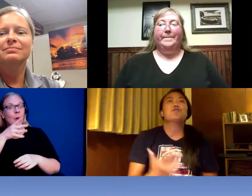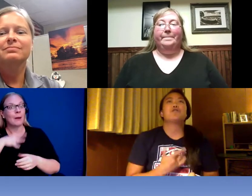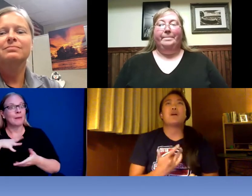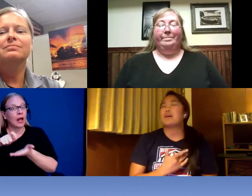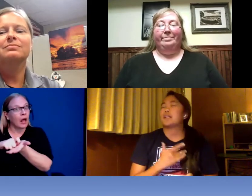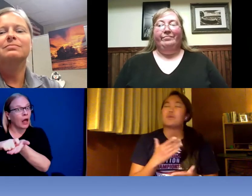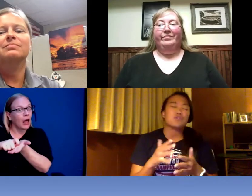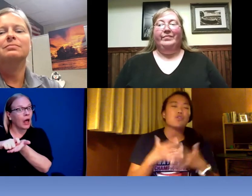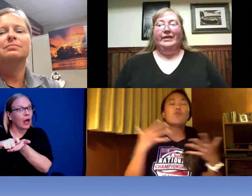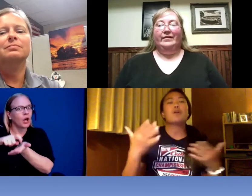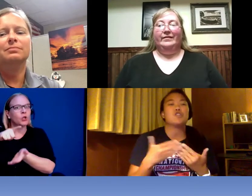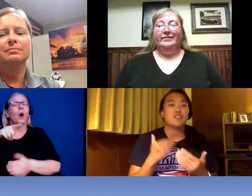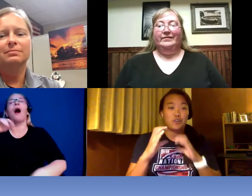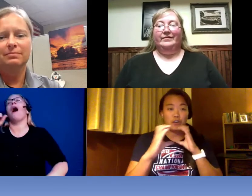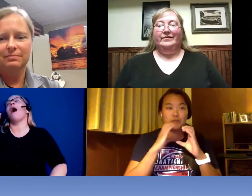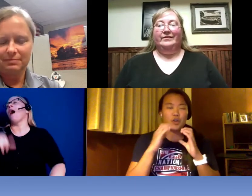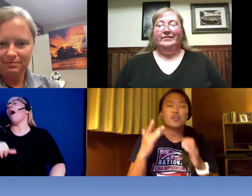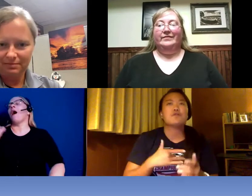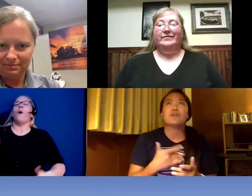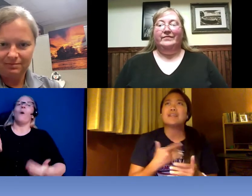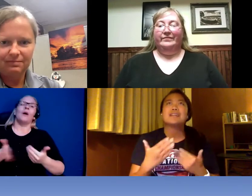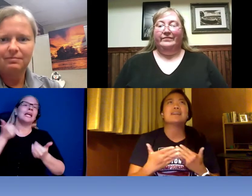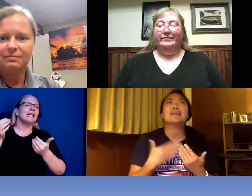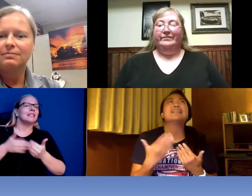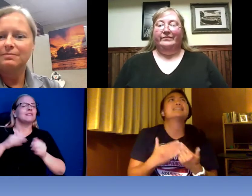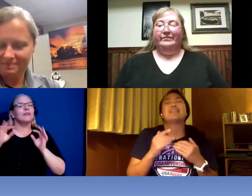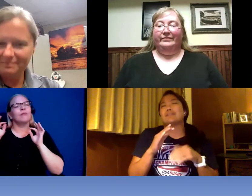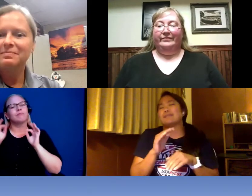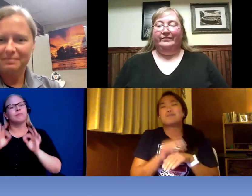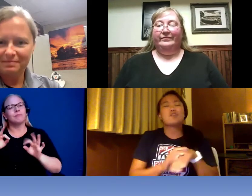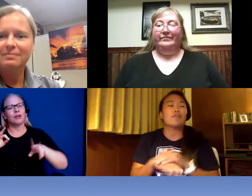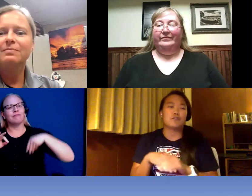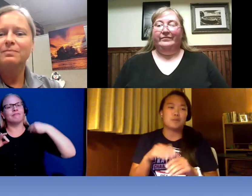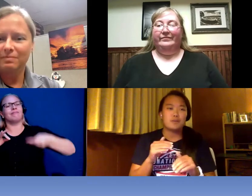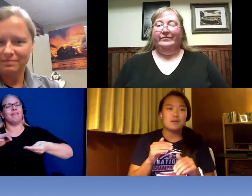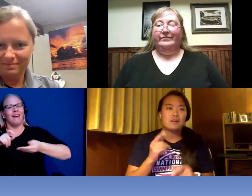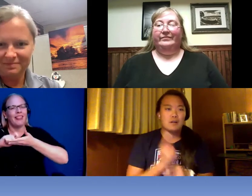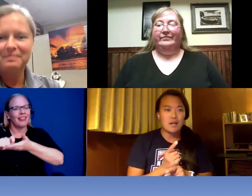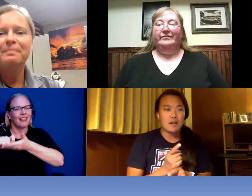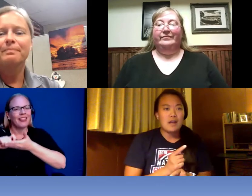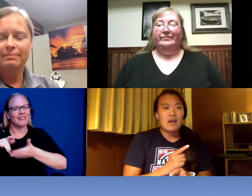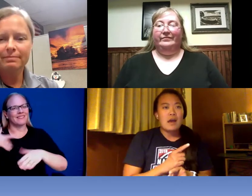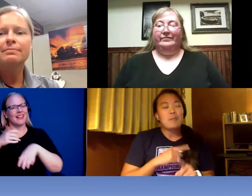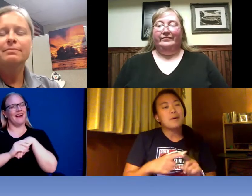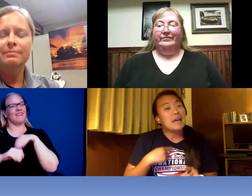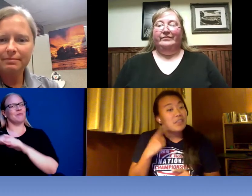you felt like it was so much easier to communicate -- or you felt instantly comfortable right? But I